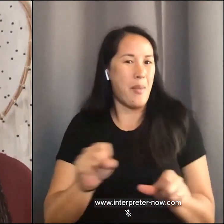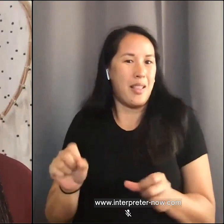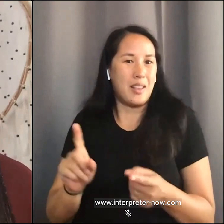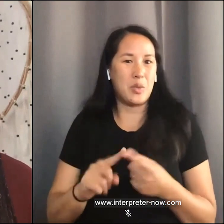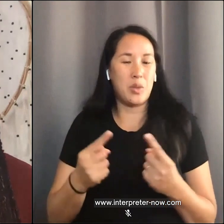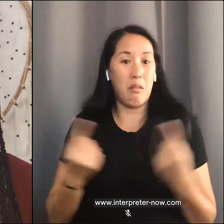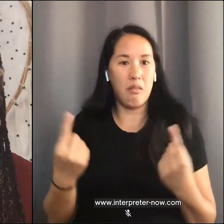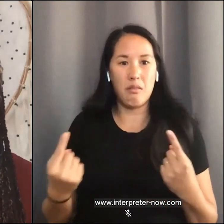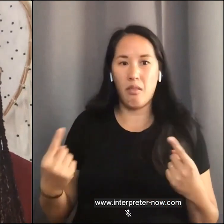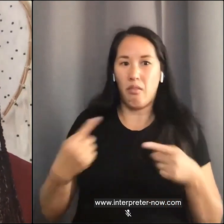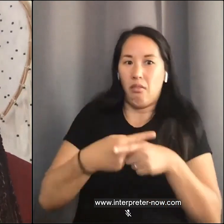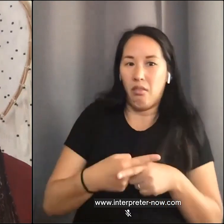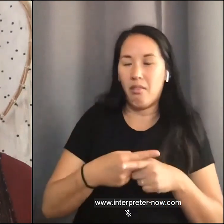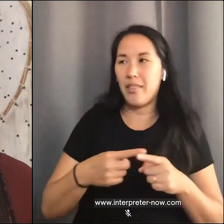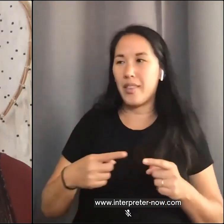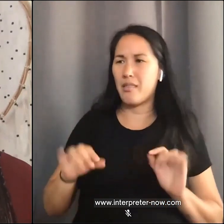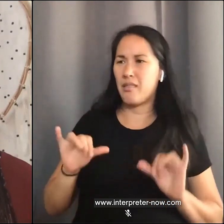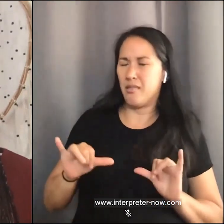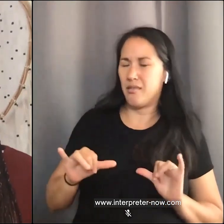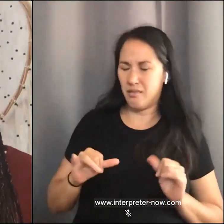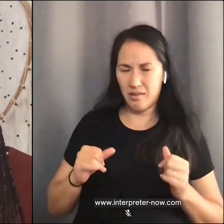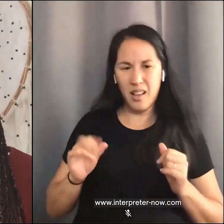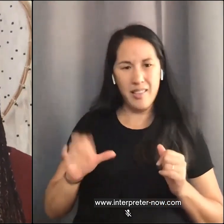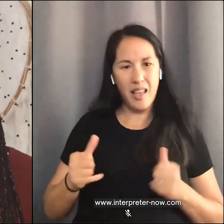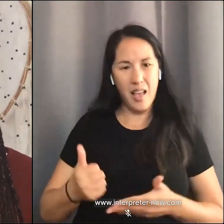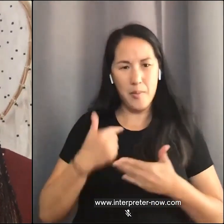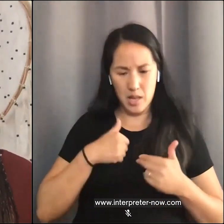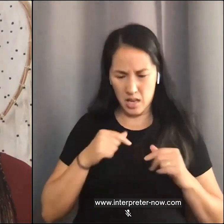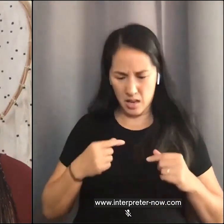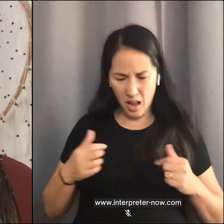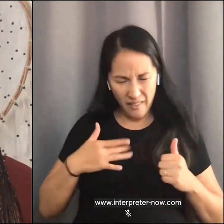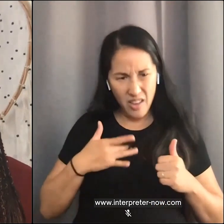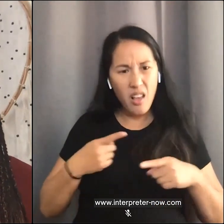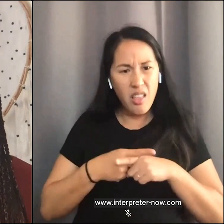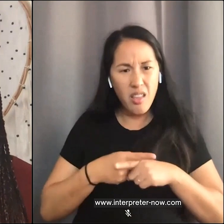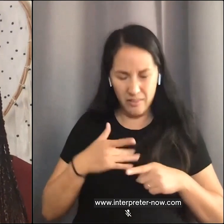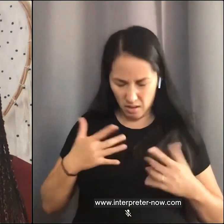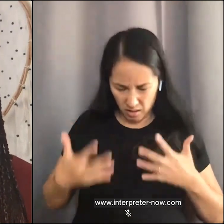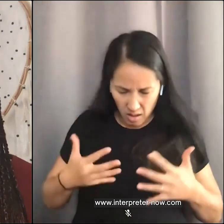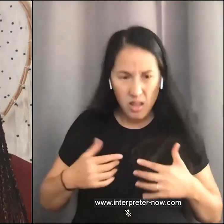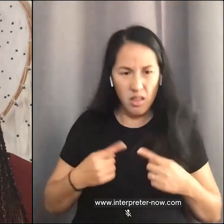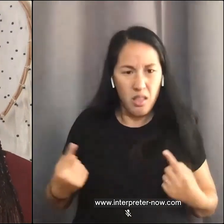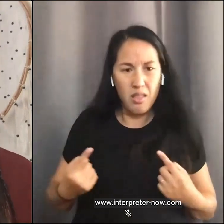so that you can figure out what am I feeling? What is this feeling telling me, and what is it that I need to heal?